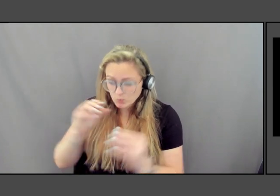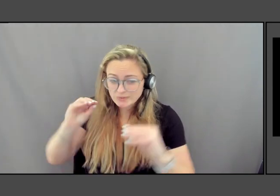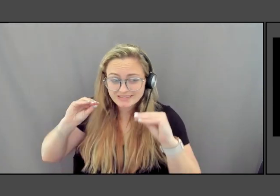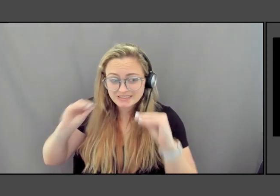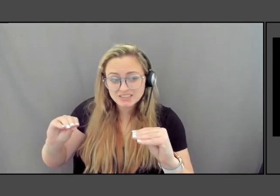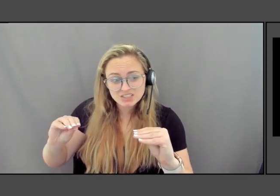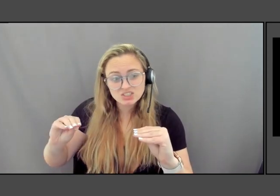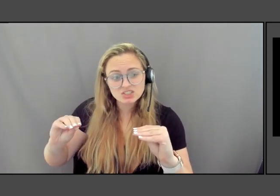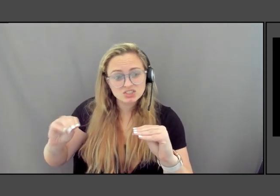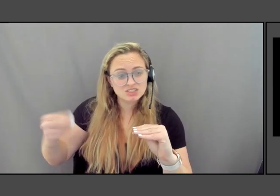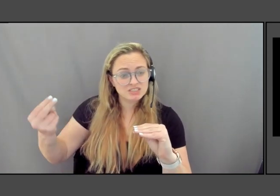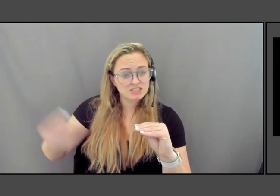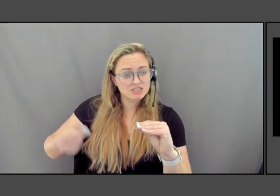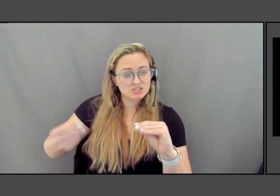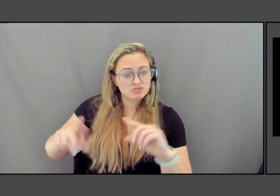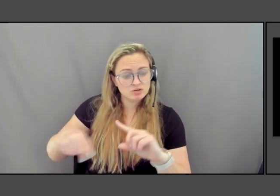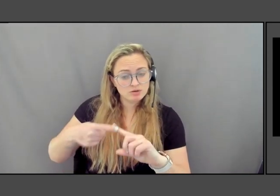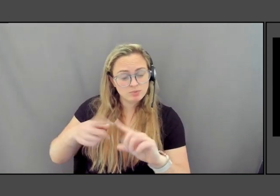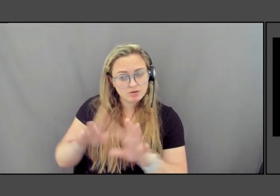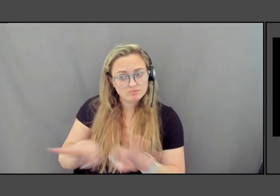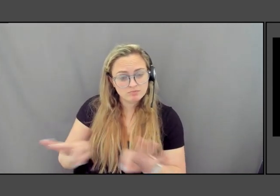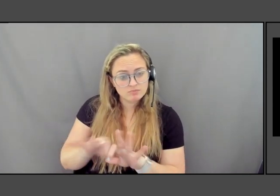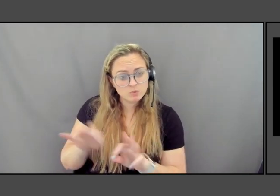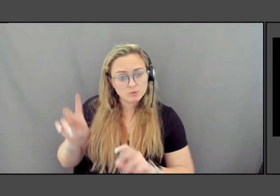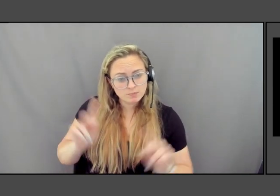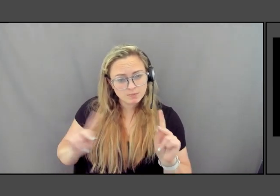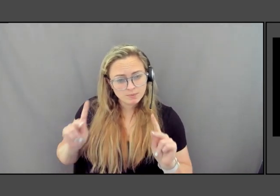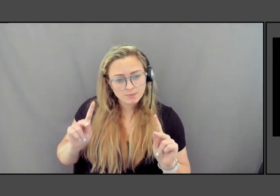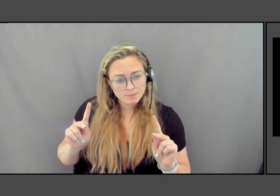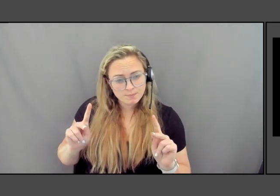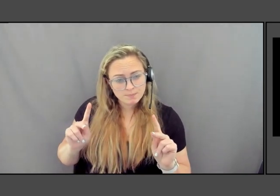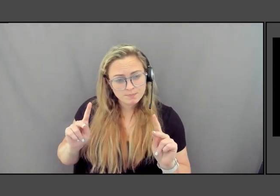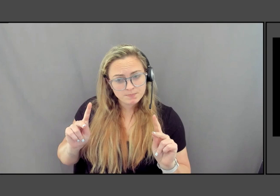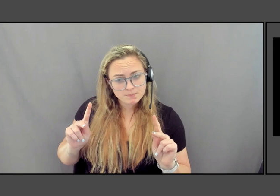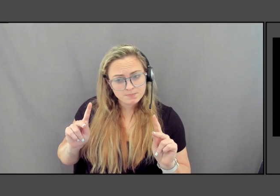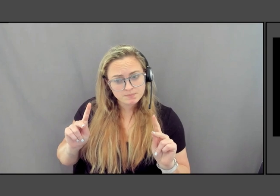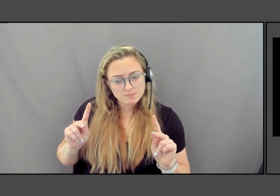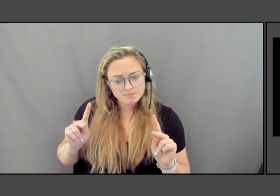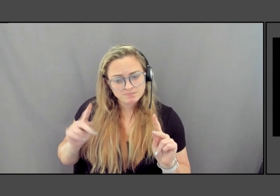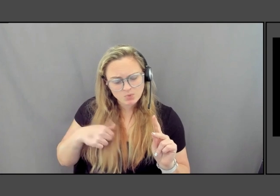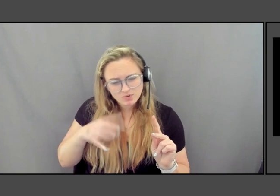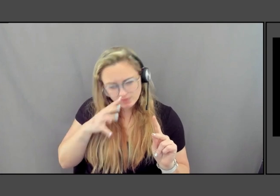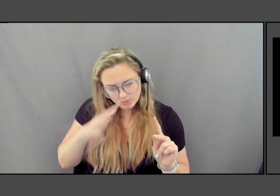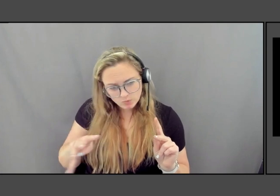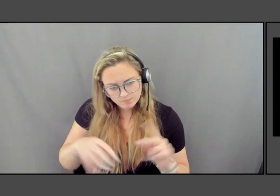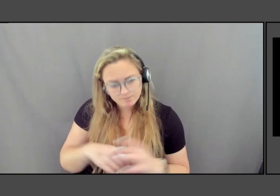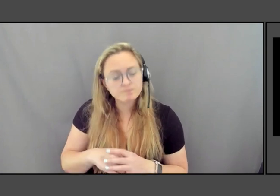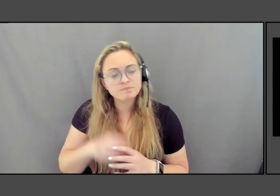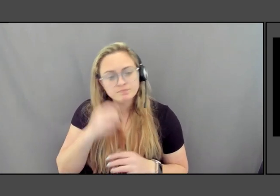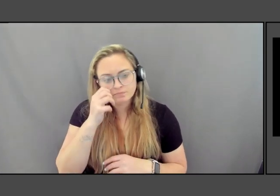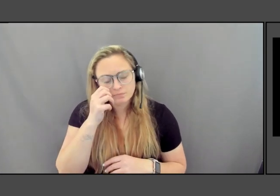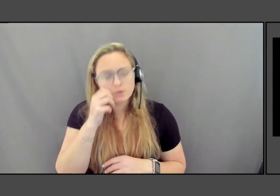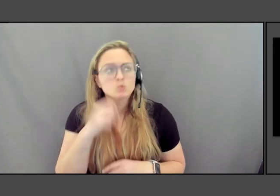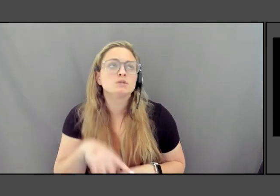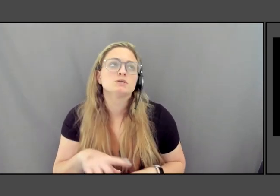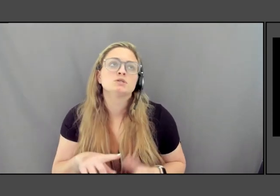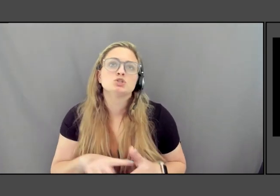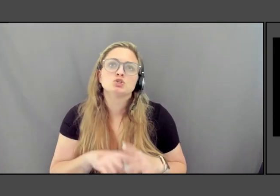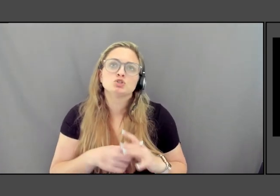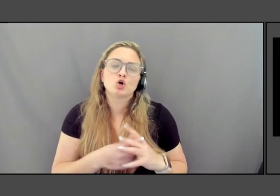of important people, we've in a way ignored. So this is all beginning to come to the forefront right now.